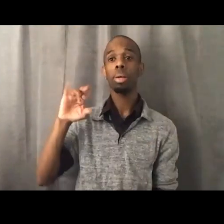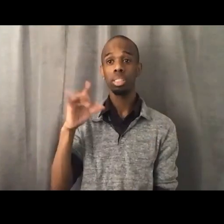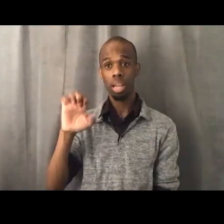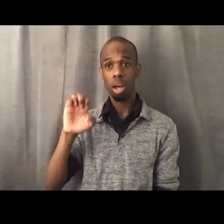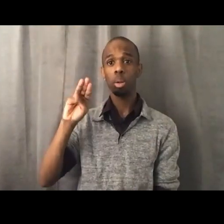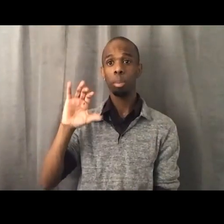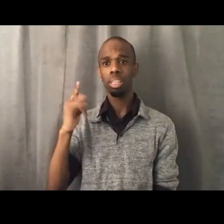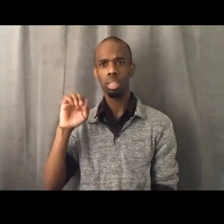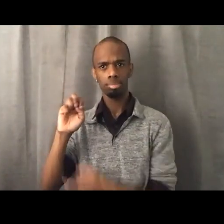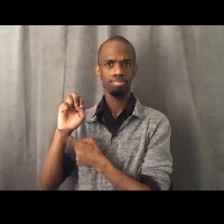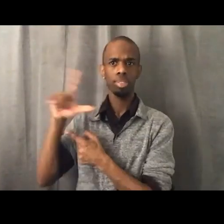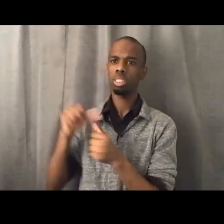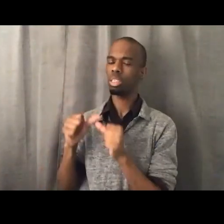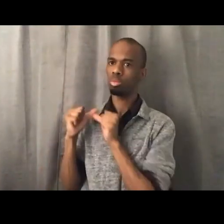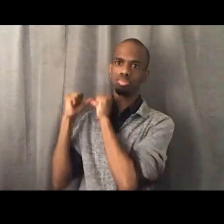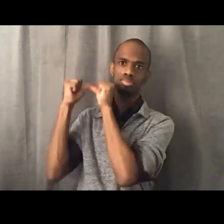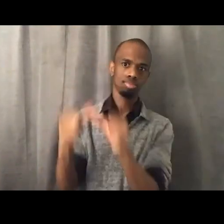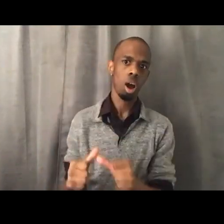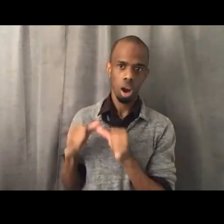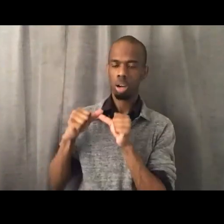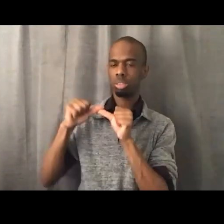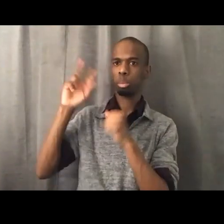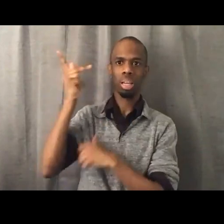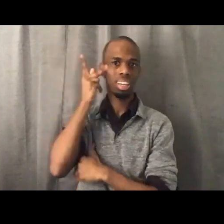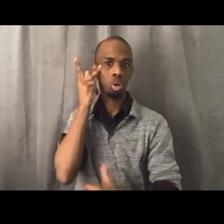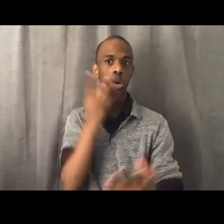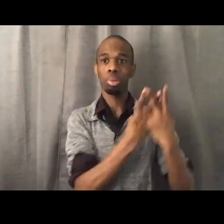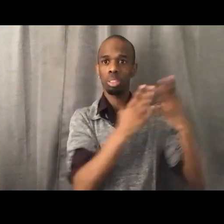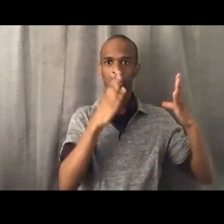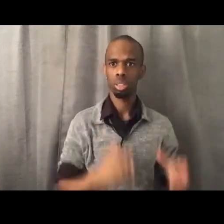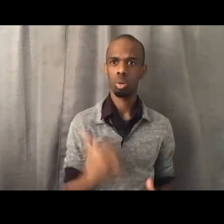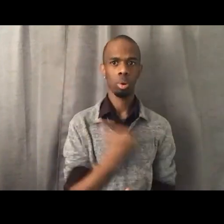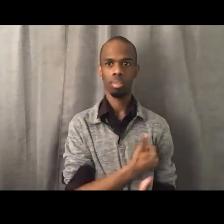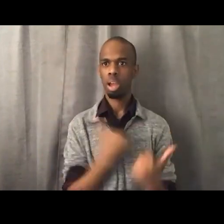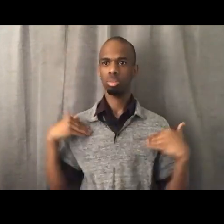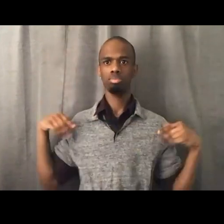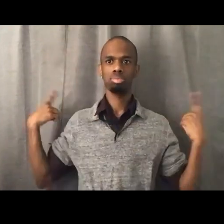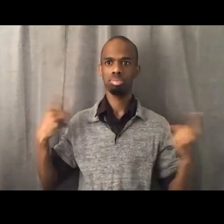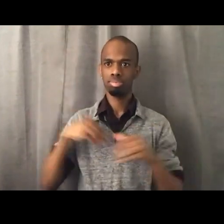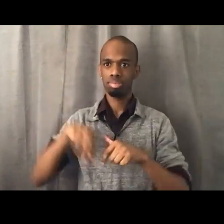And so we wanna encourage you to stay involved to make Black Lives Matter.